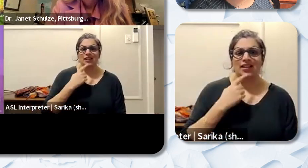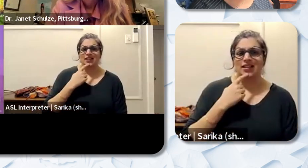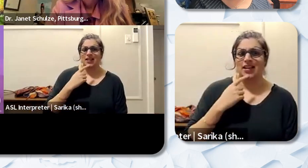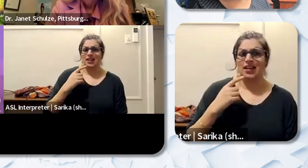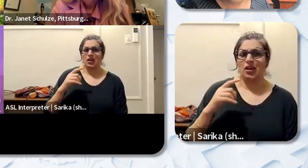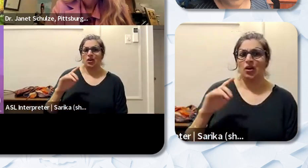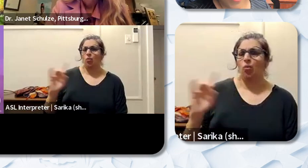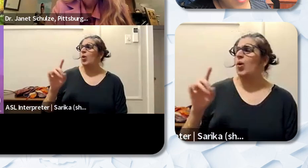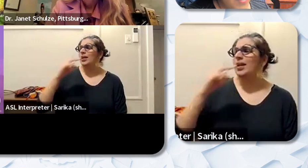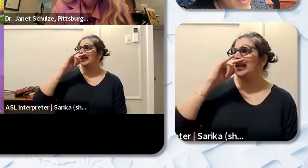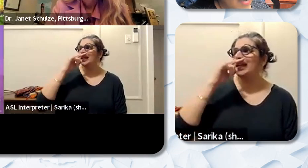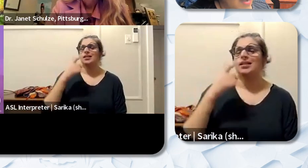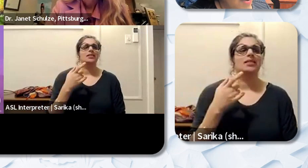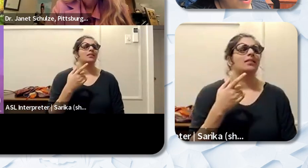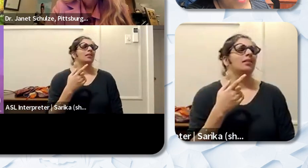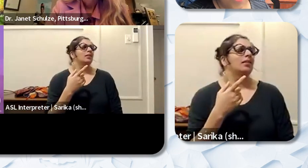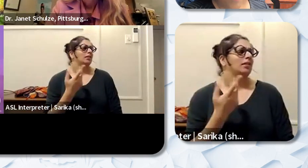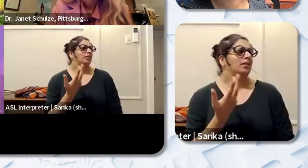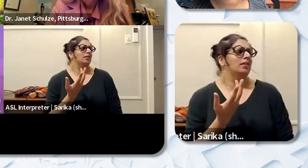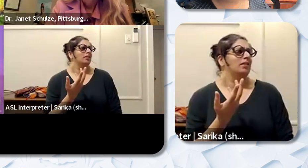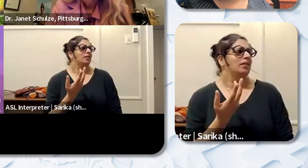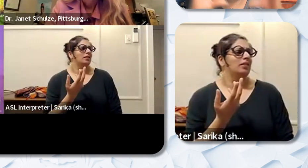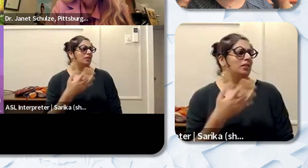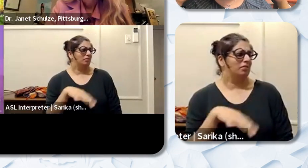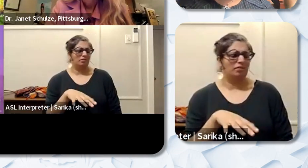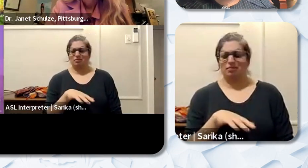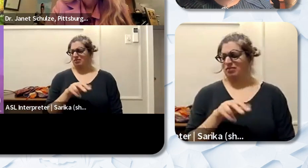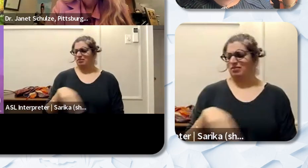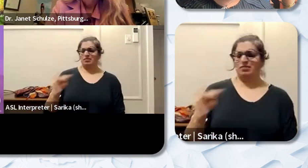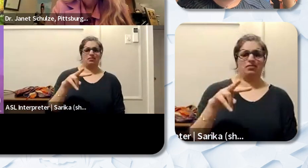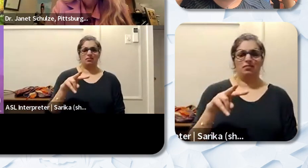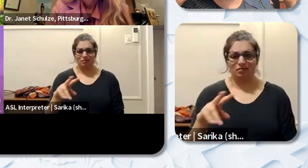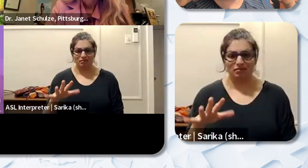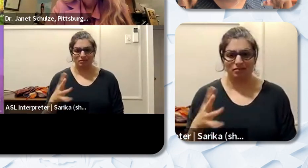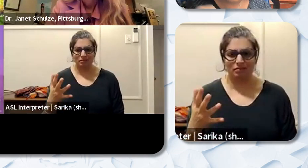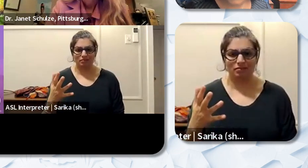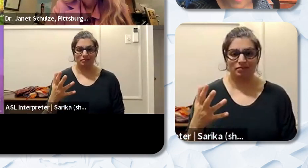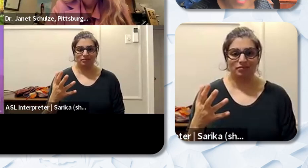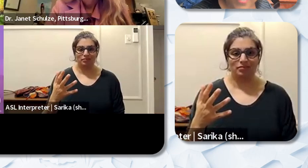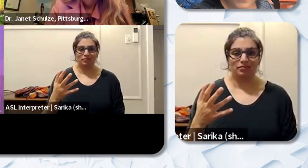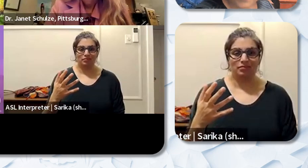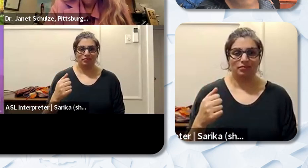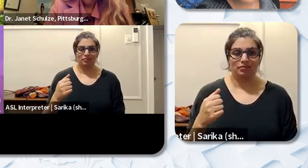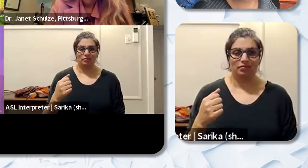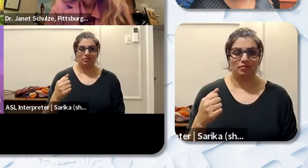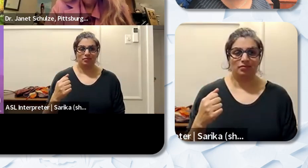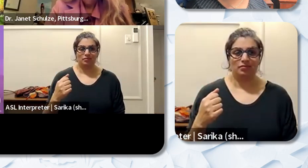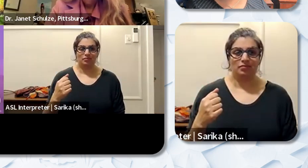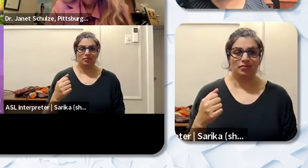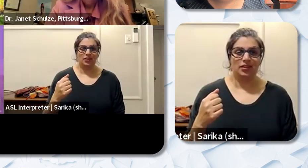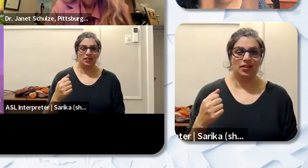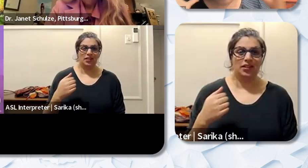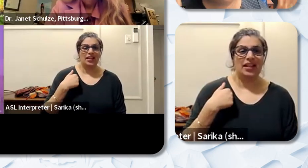my kids.” And he said “Oh” because that was a a a case that he needed to come and see at my site was